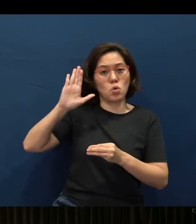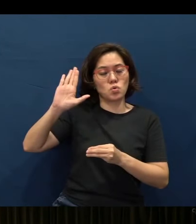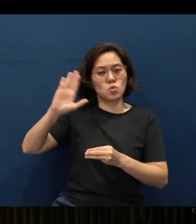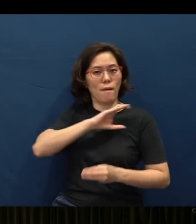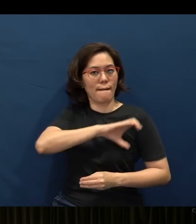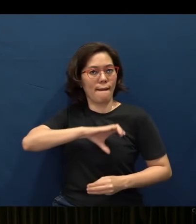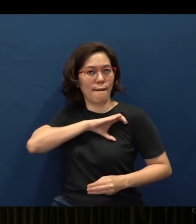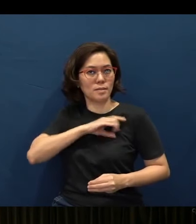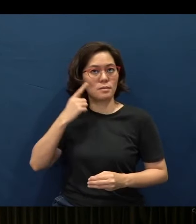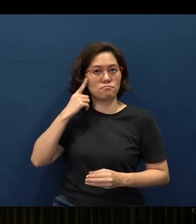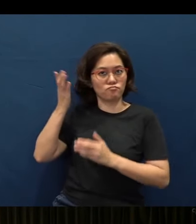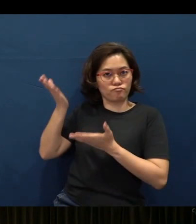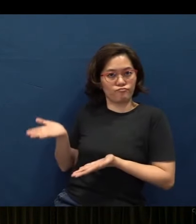and here are some examples, okay.